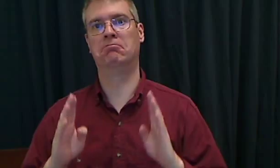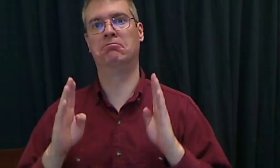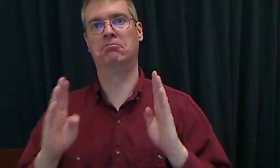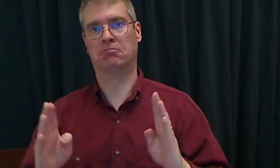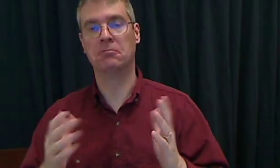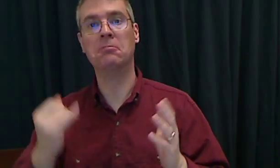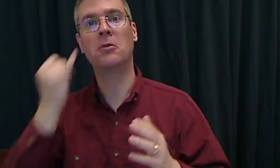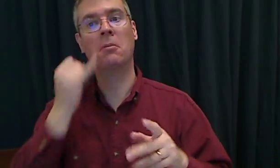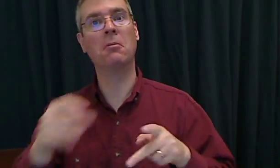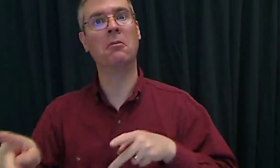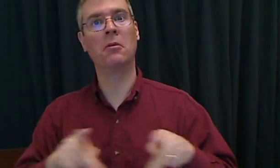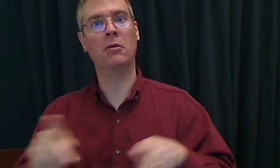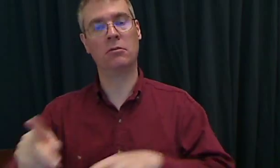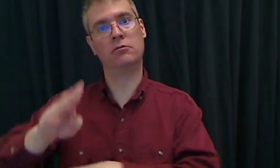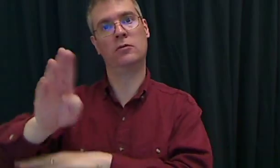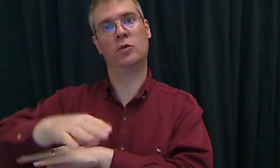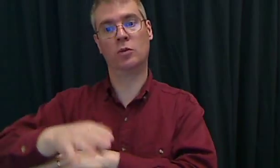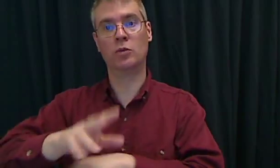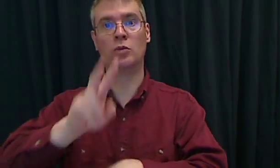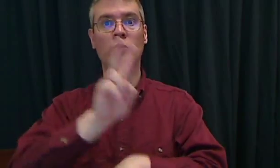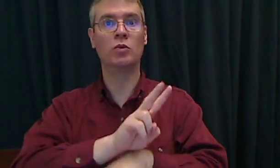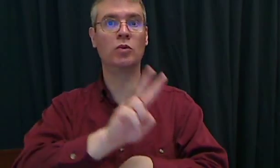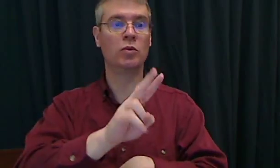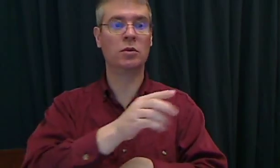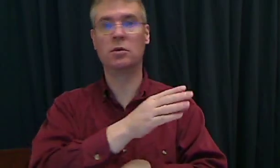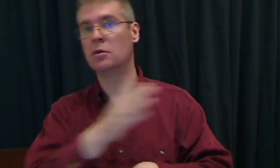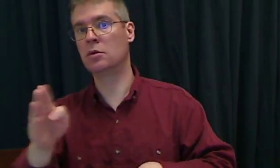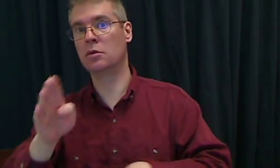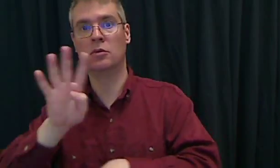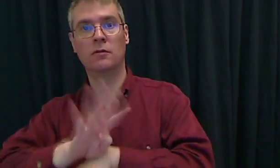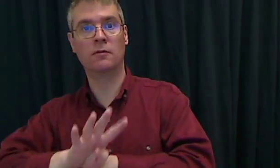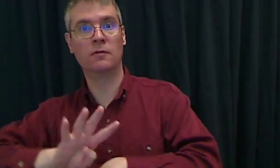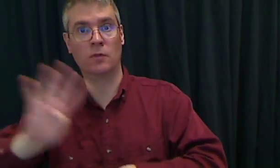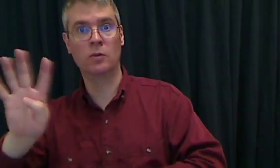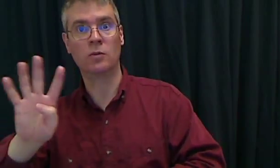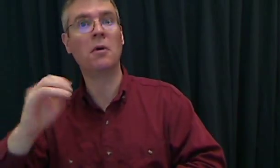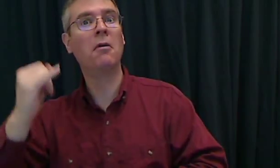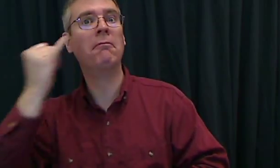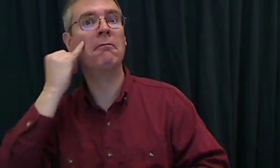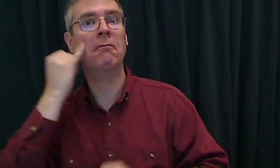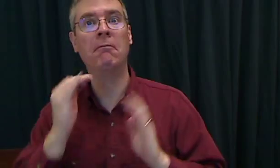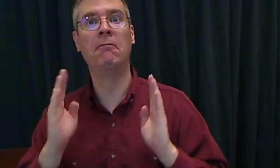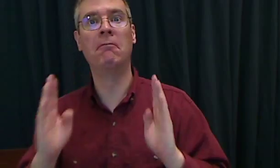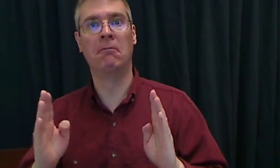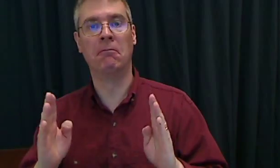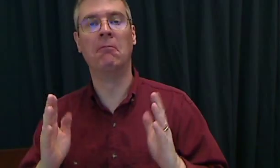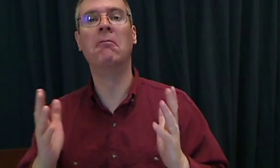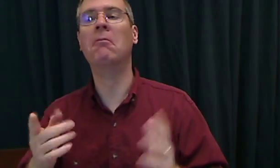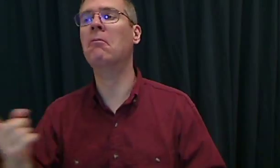Maybe the party is from 2-4 in the afternoon.